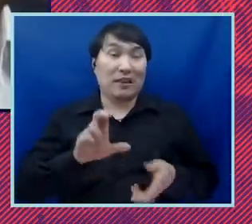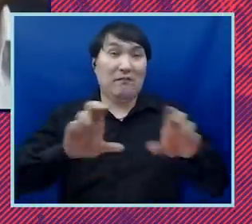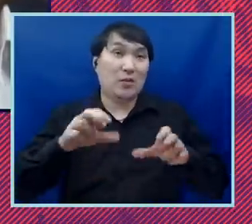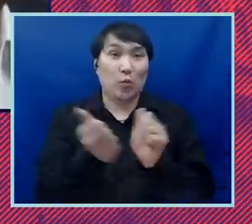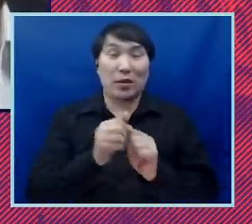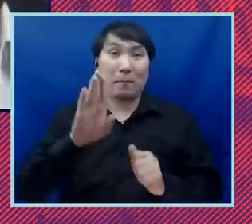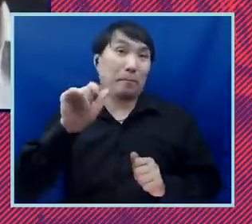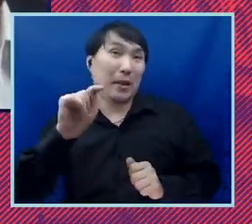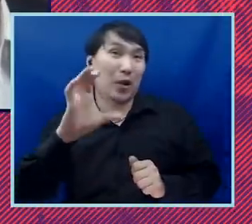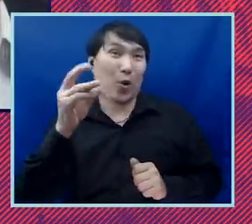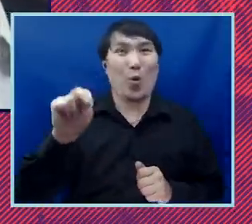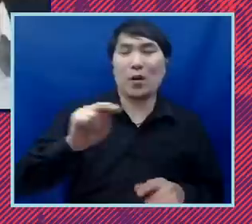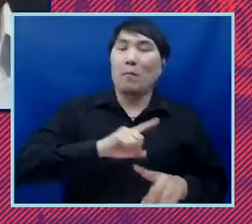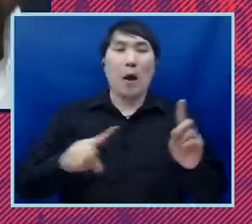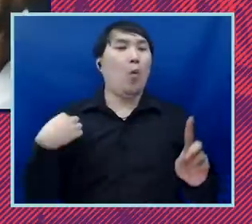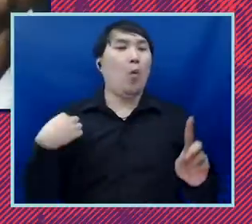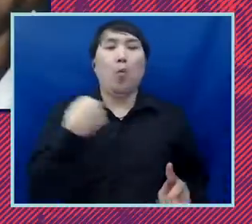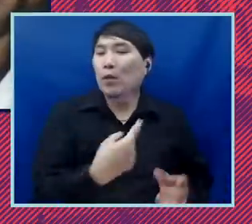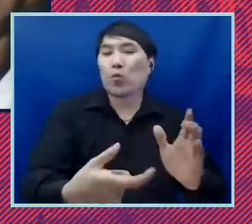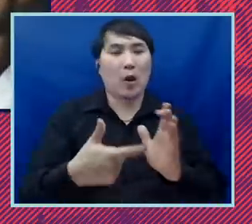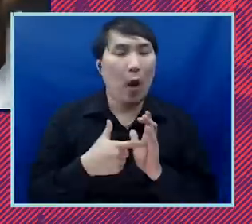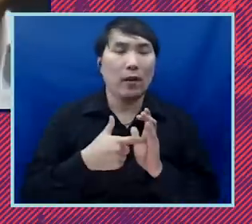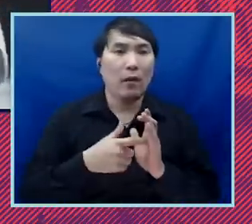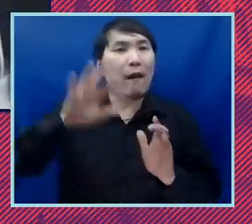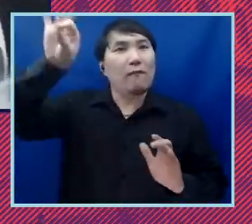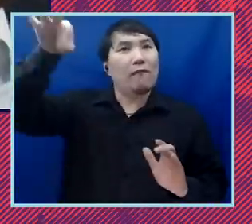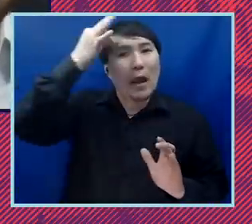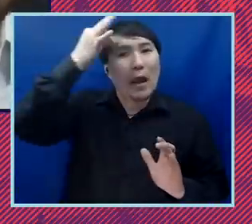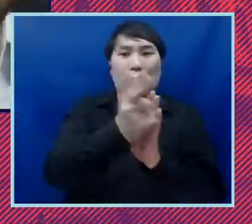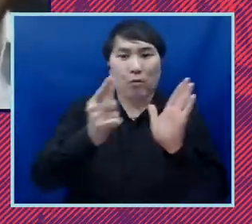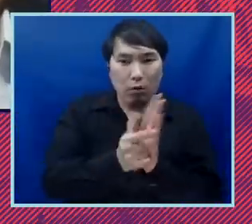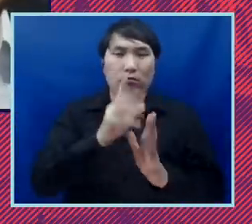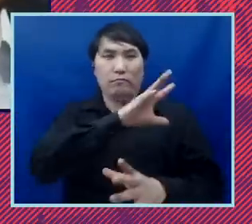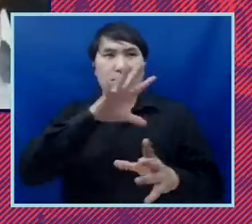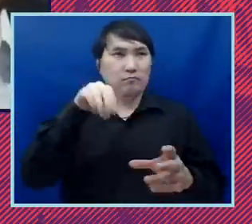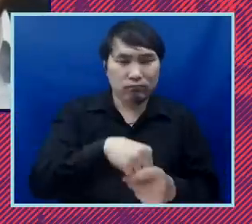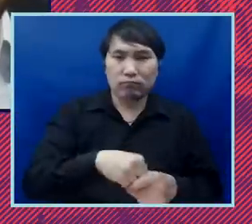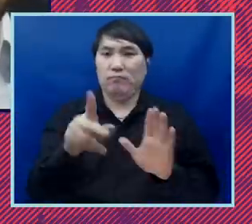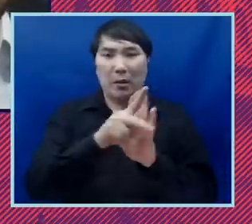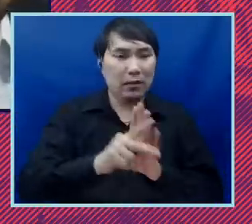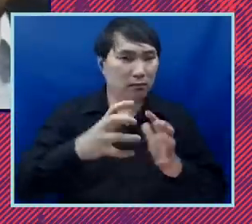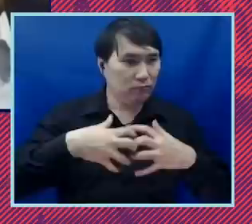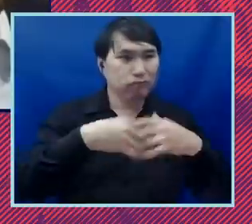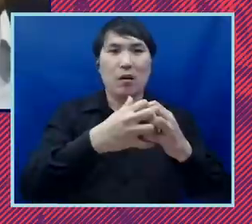case that we require federal legislation to remove what is a fundamentally systemically racist system